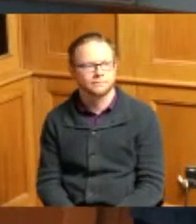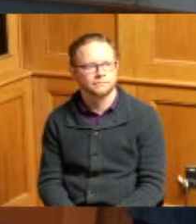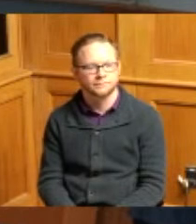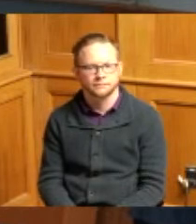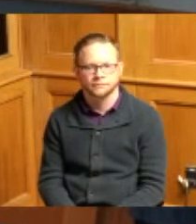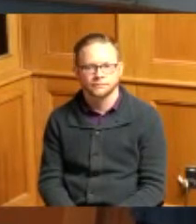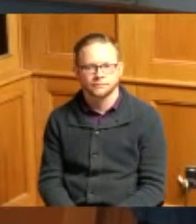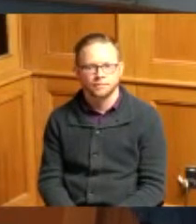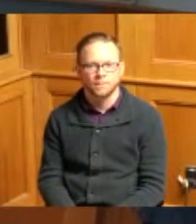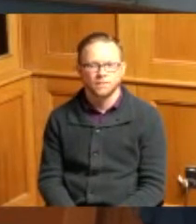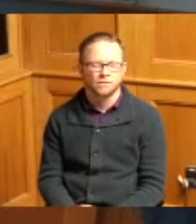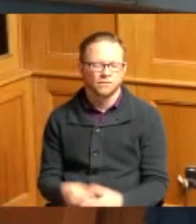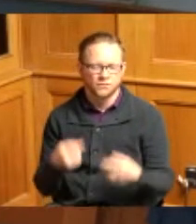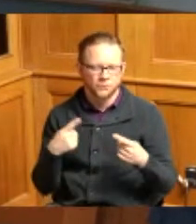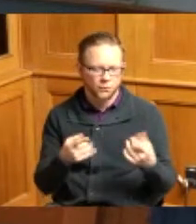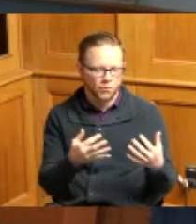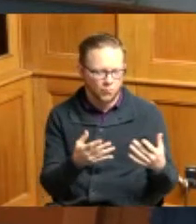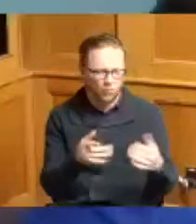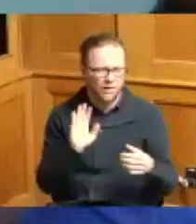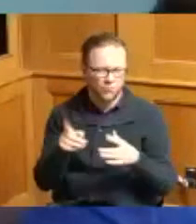as they're coming in we'll start with their proclamation